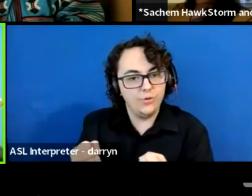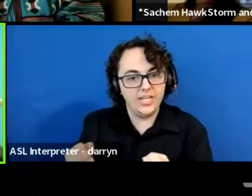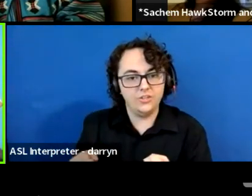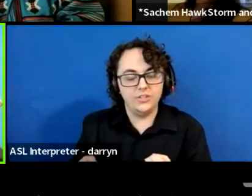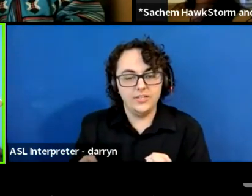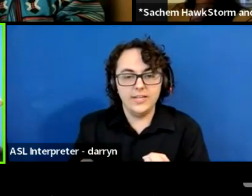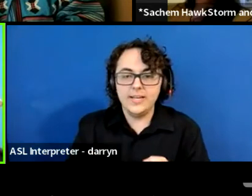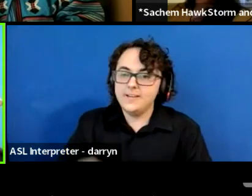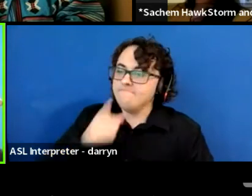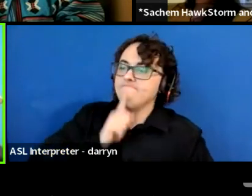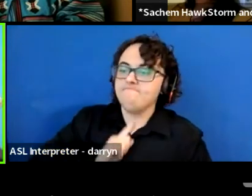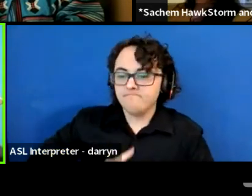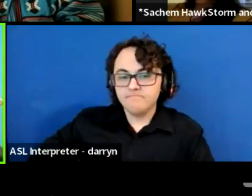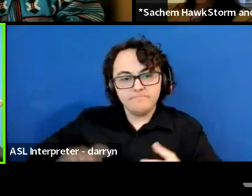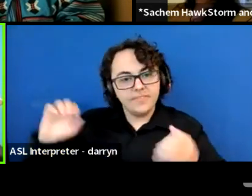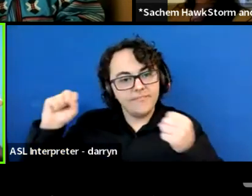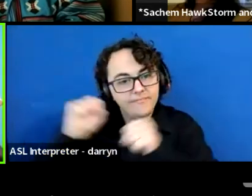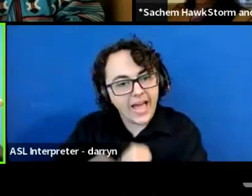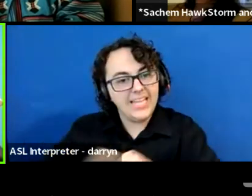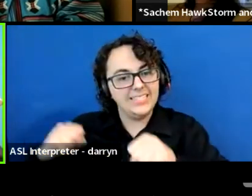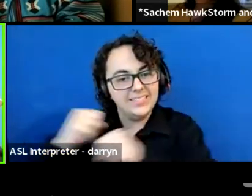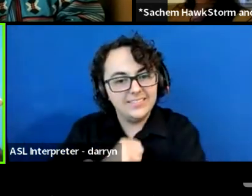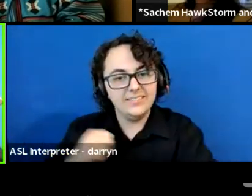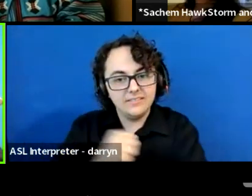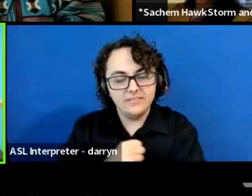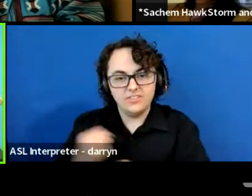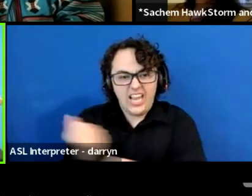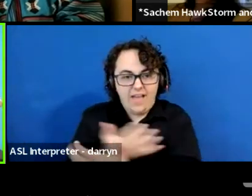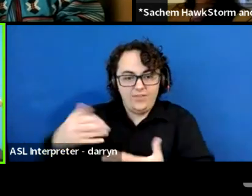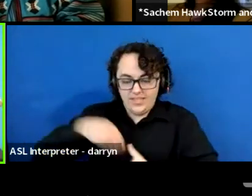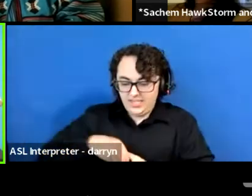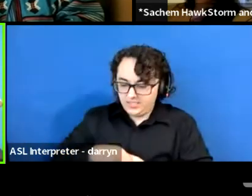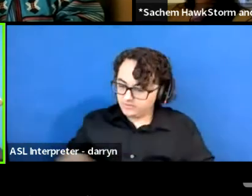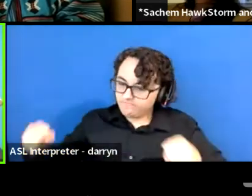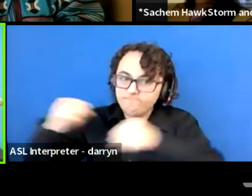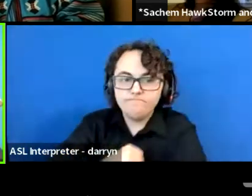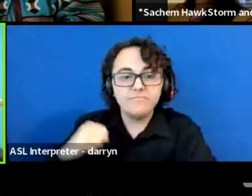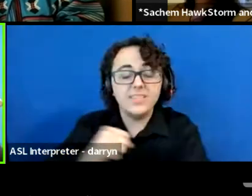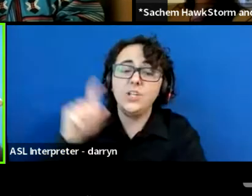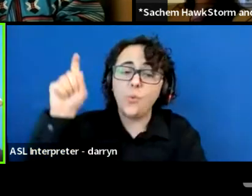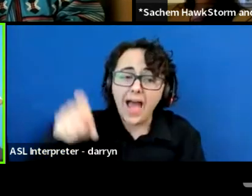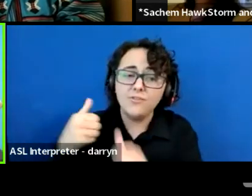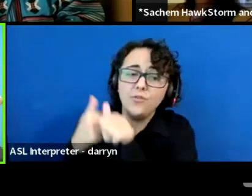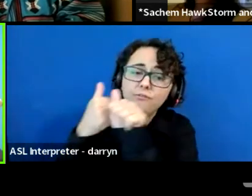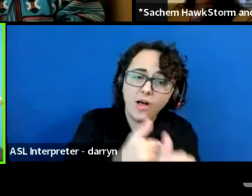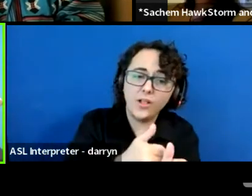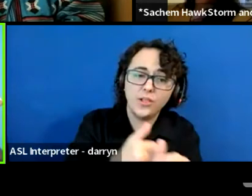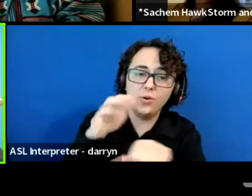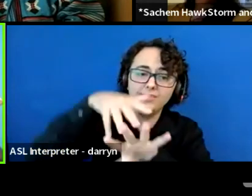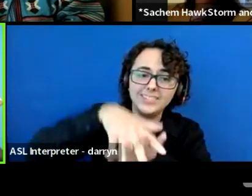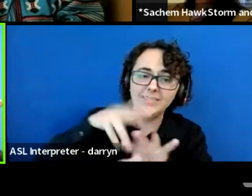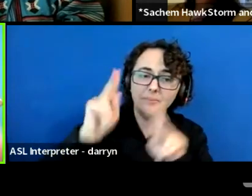with every fight that we have, and you've got to follow native people, because this is our land and no one knows